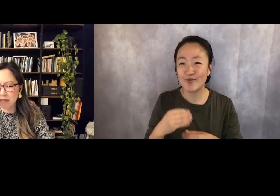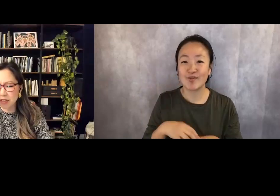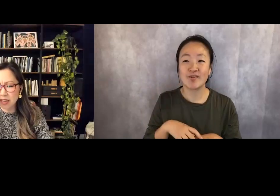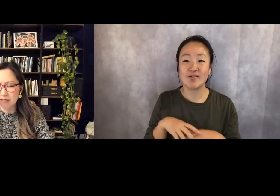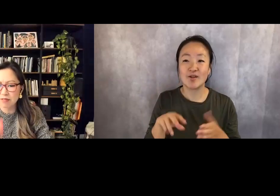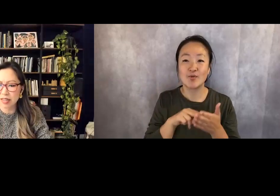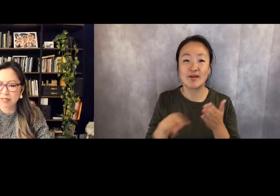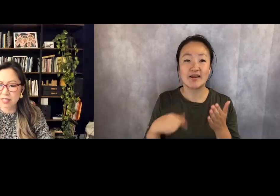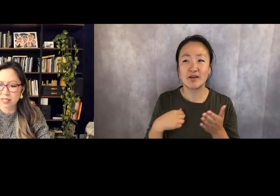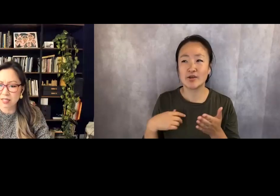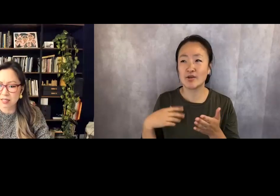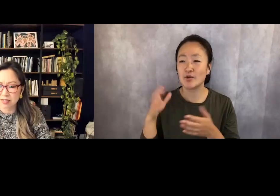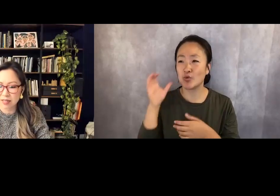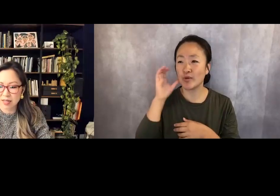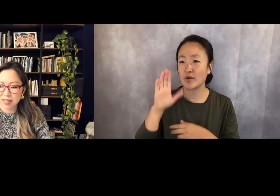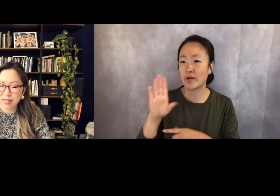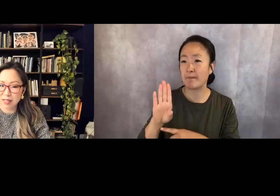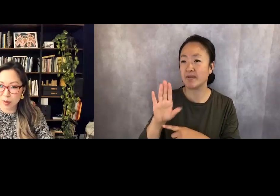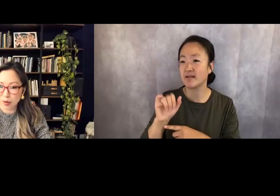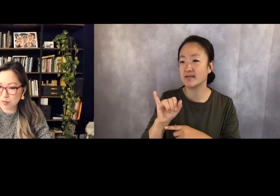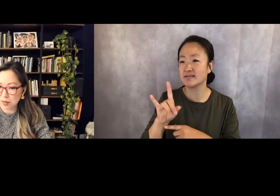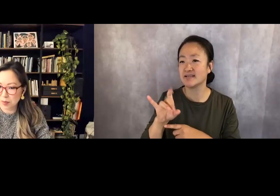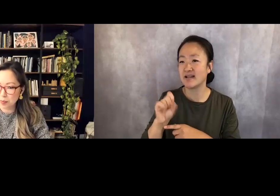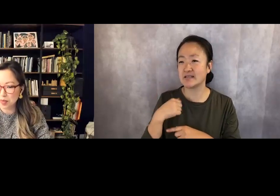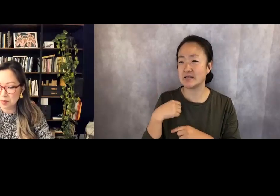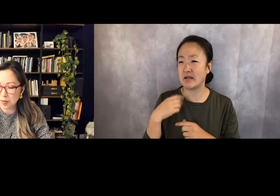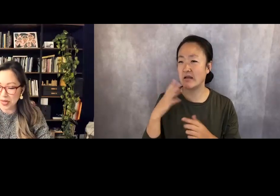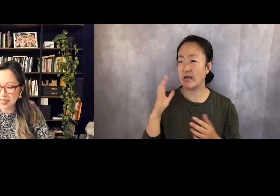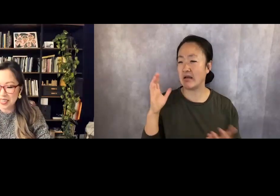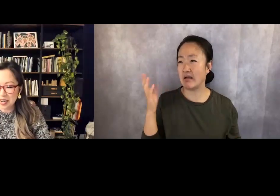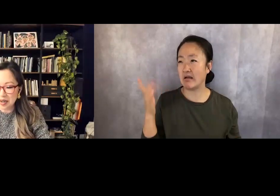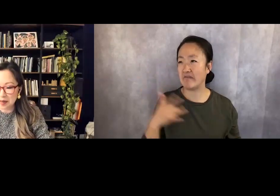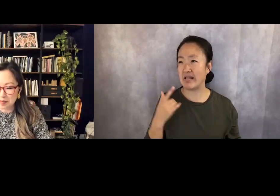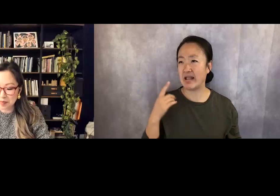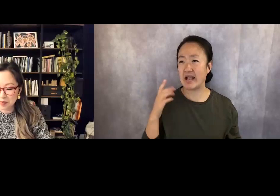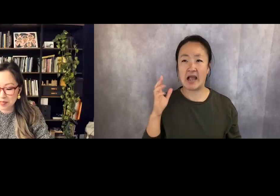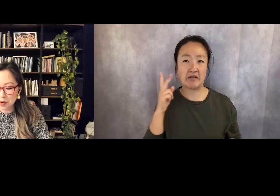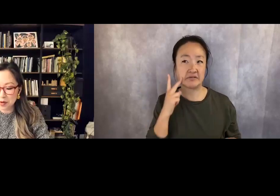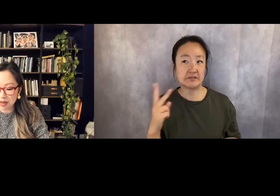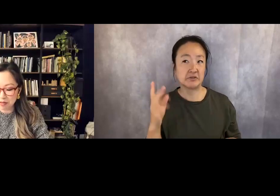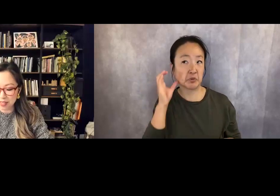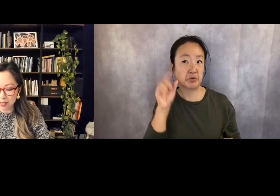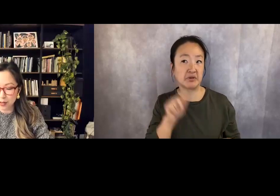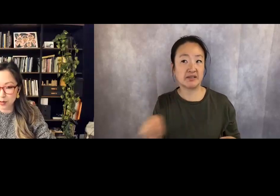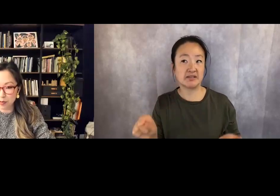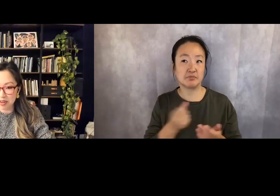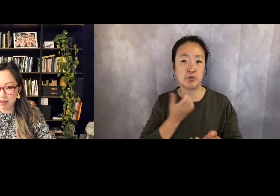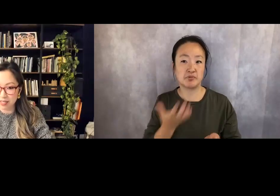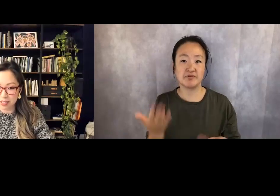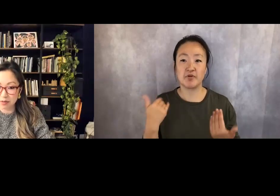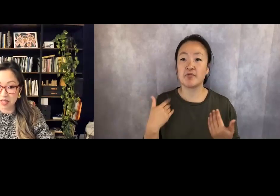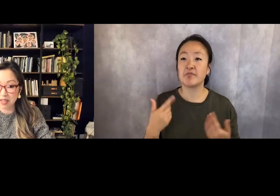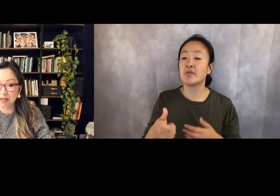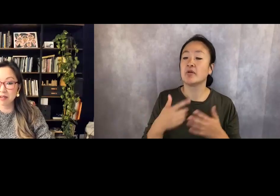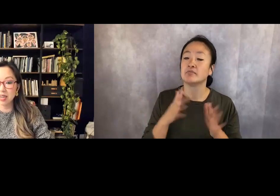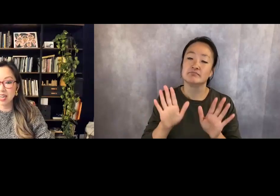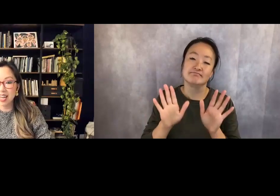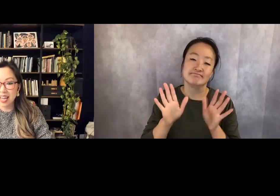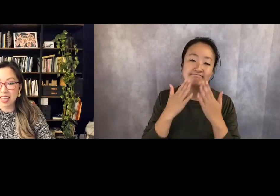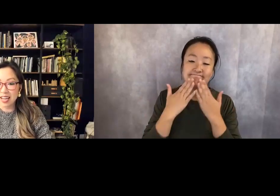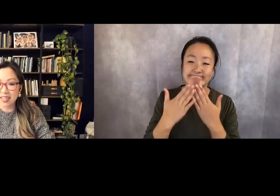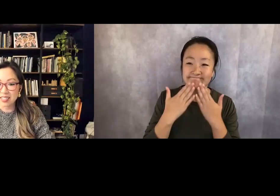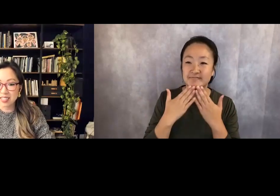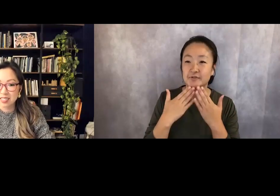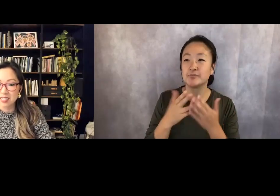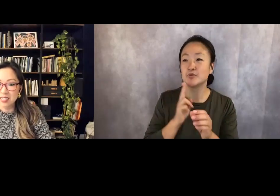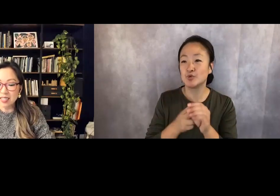I feel like I've seen these poems, but so grateful to be in conversation with you, and